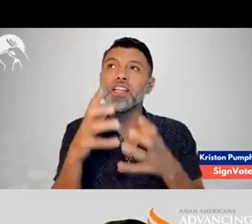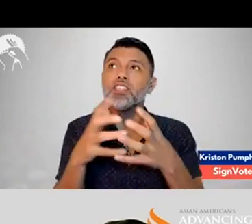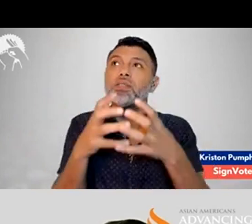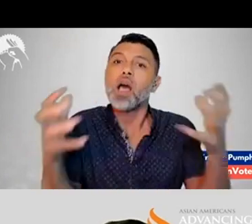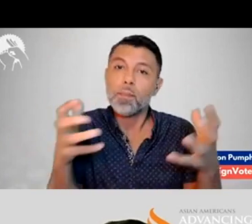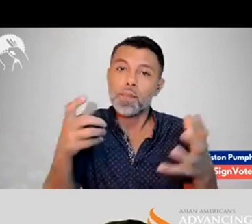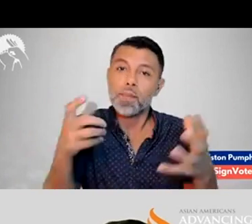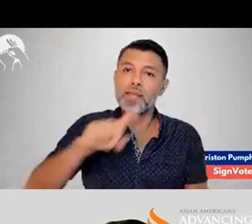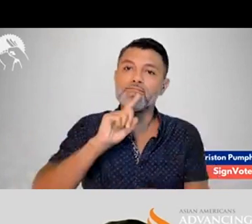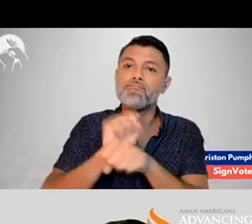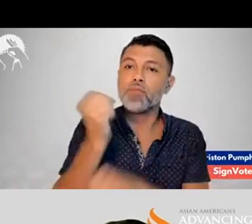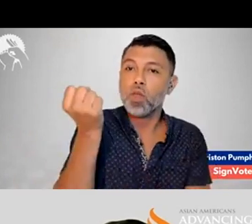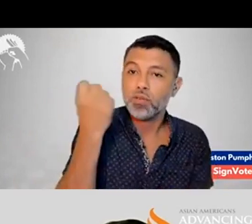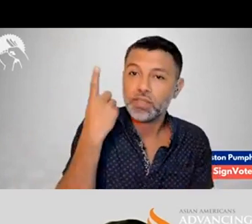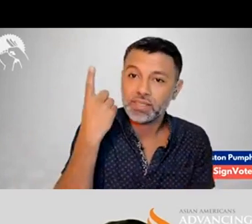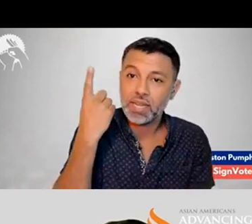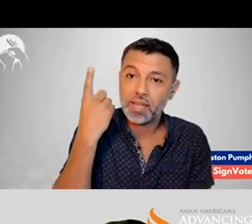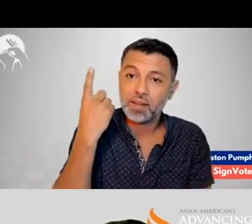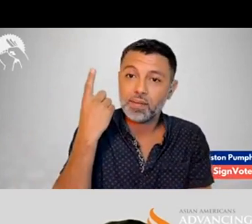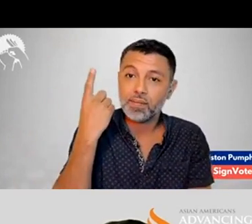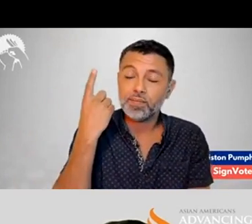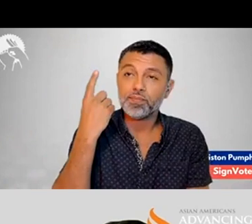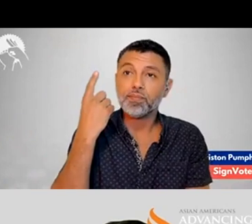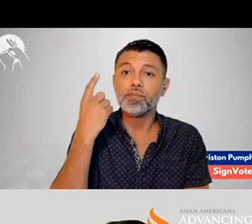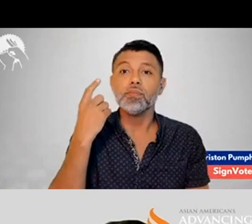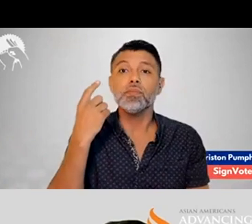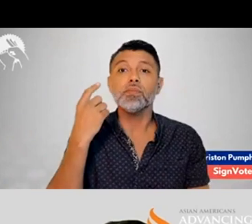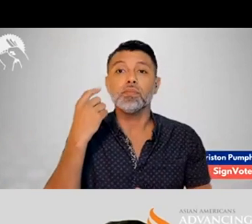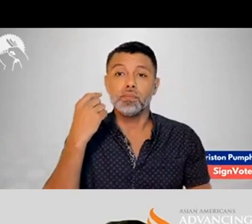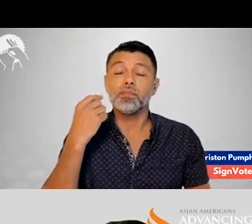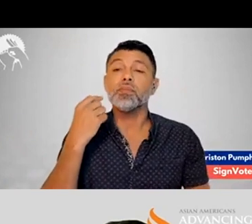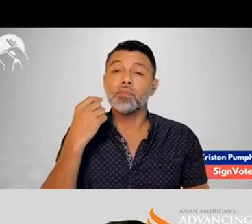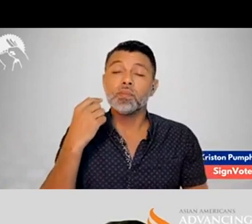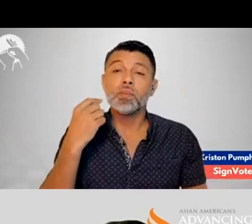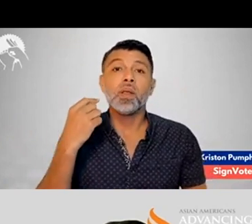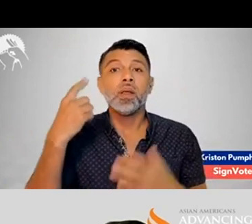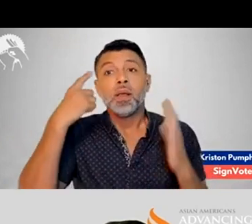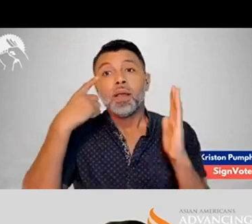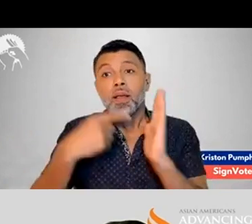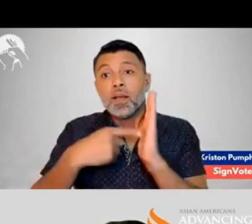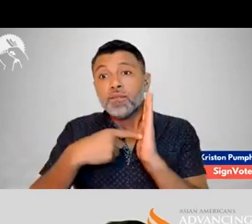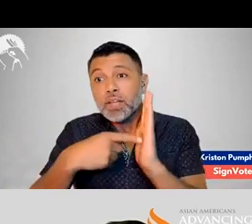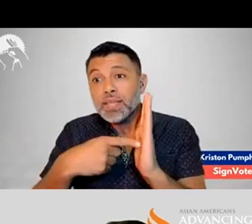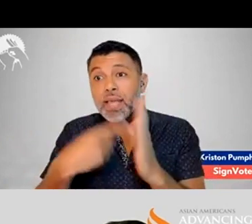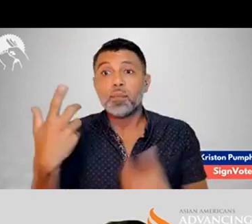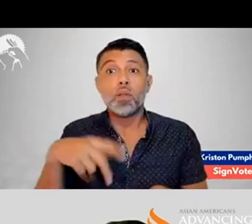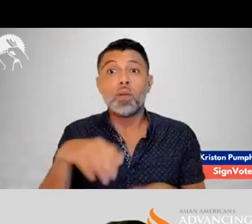However, we don't understand a lot about the true issues.